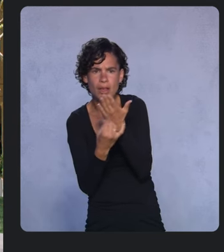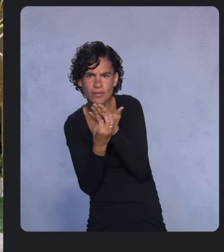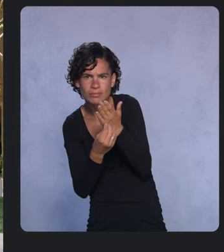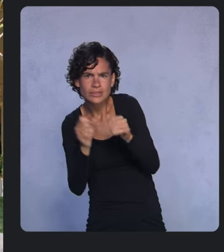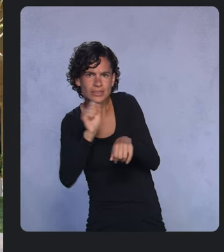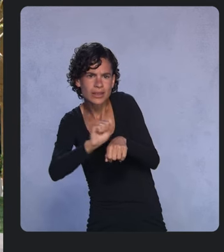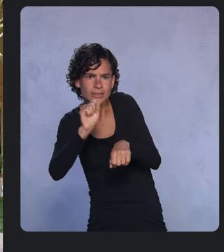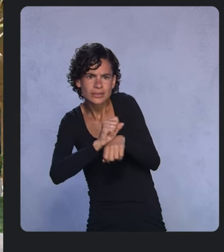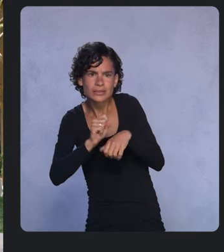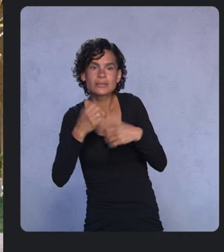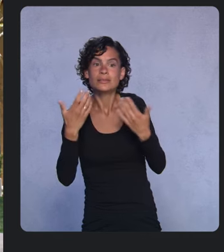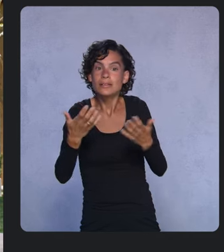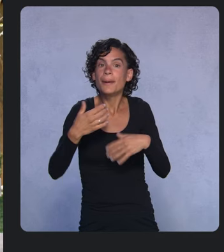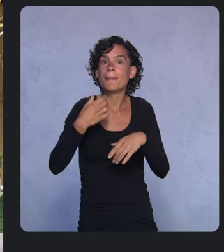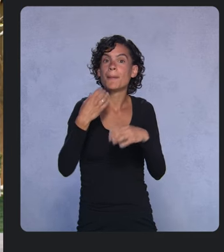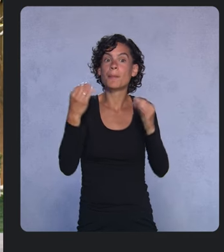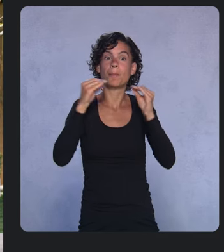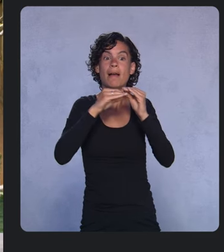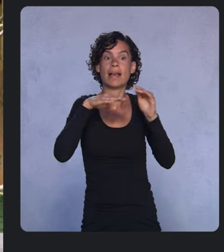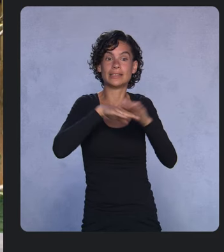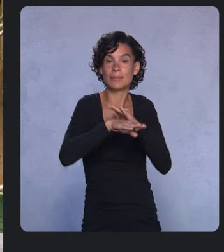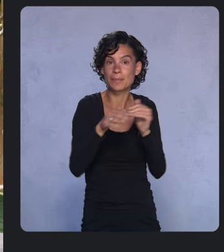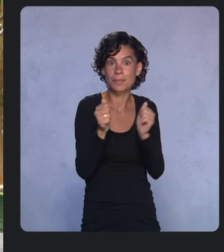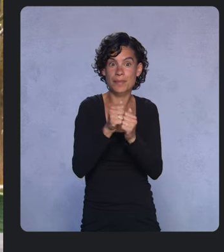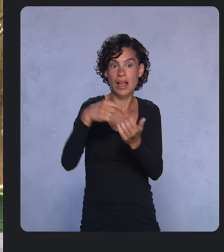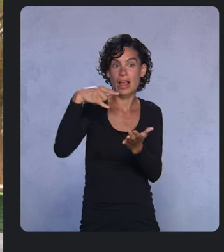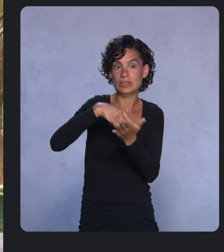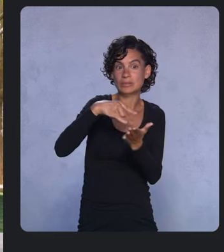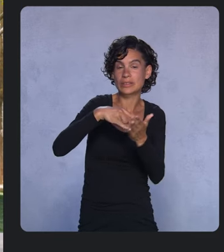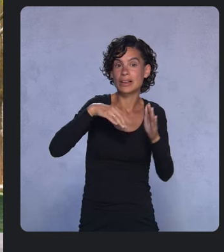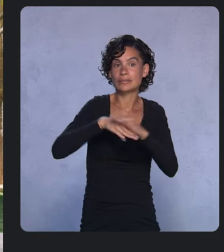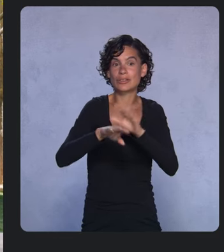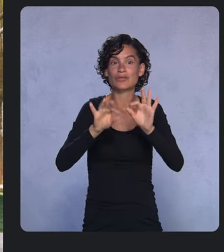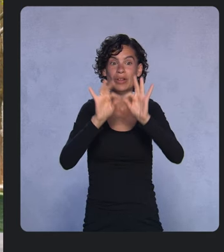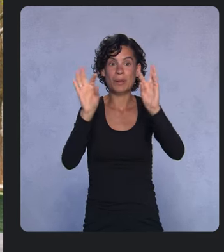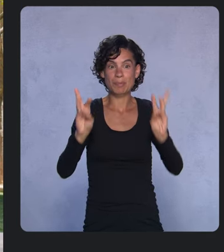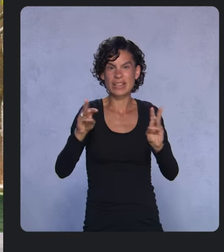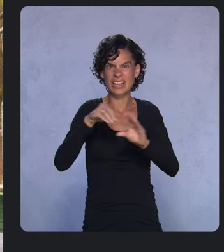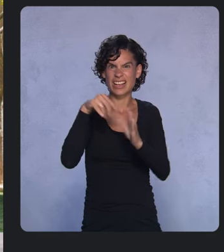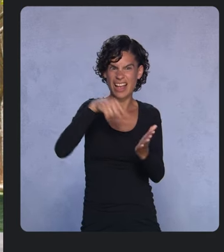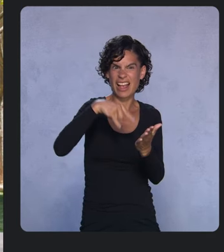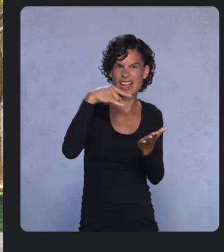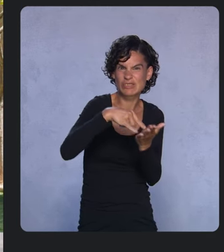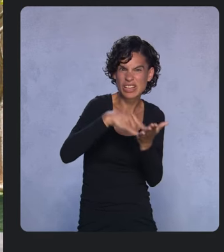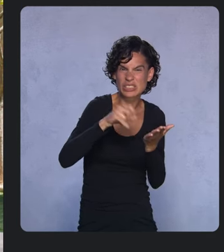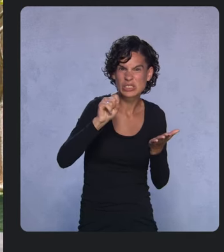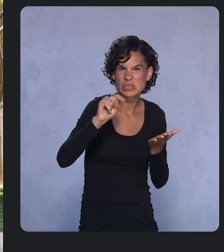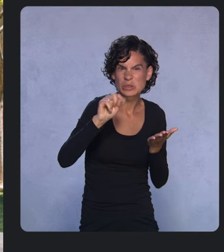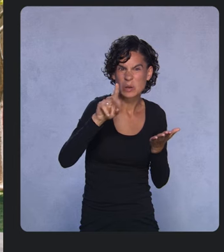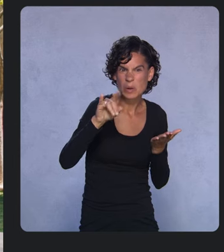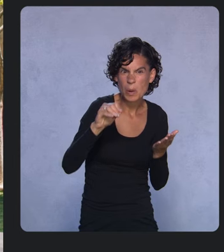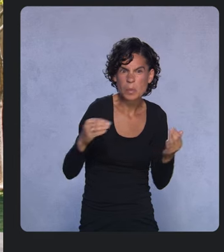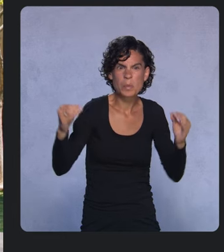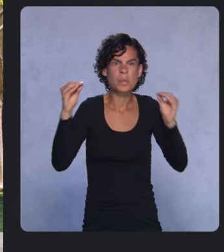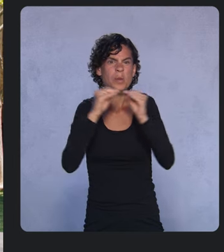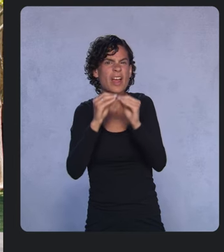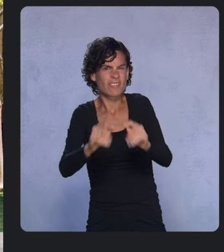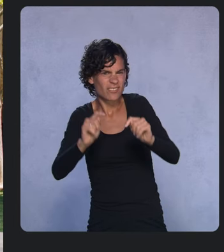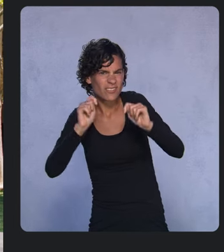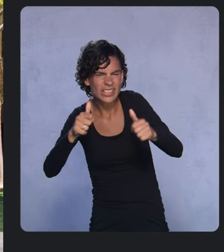with Android accessibility framework inside Android Studio. And for faster build speeds, we have the Android Gradle Plugin 7.0